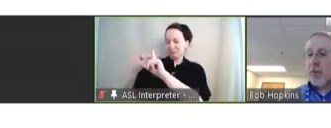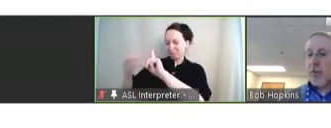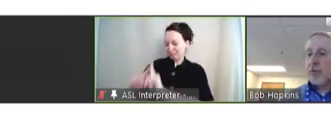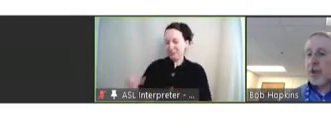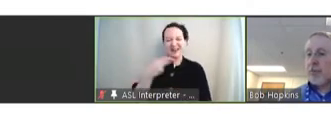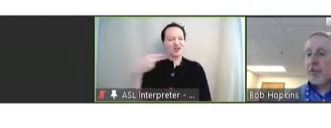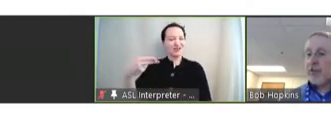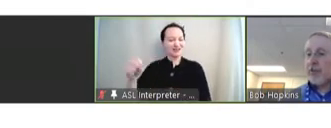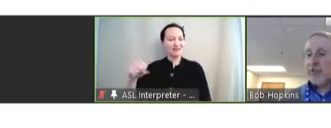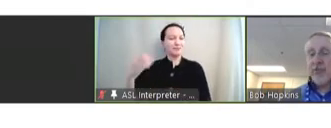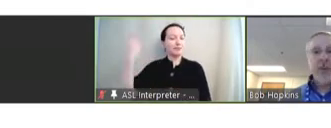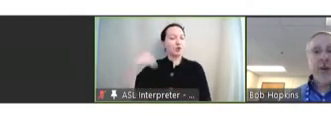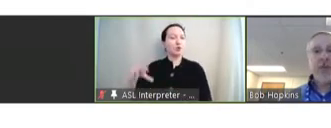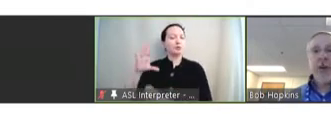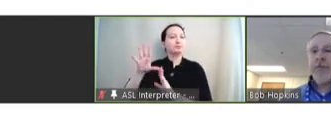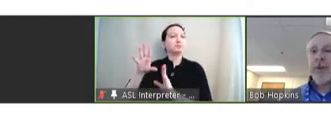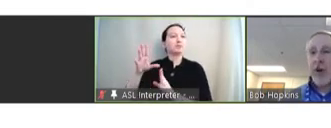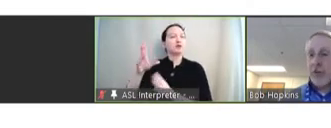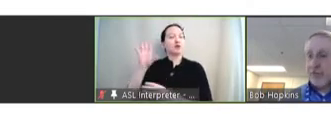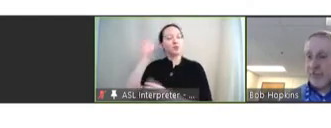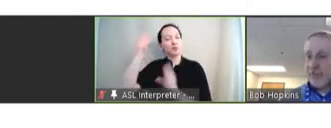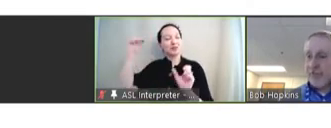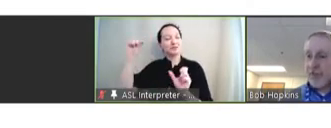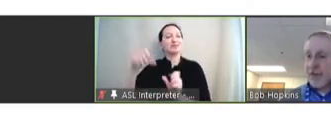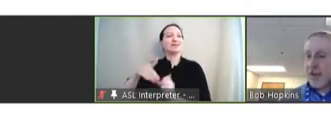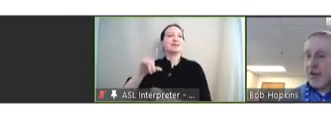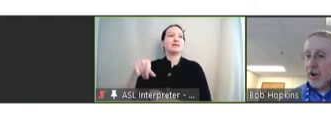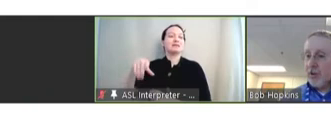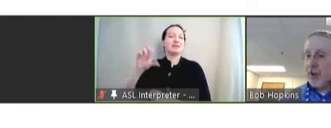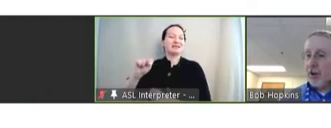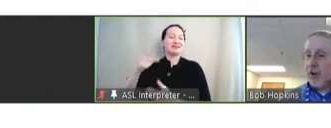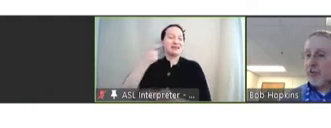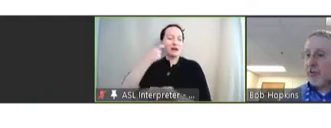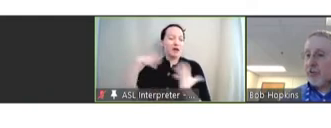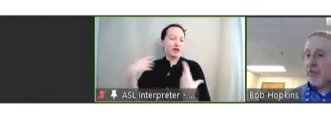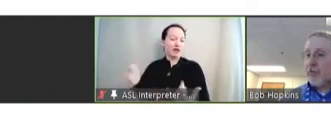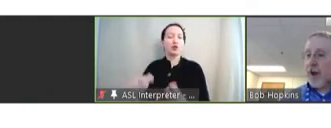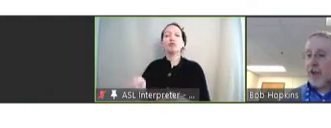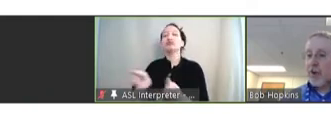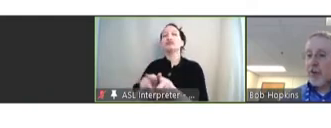principal deputy assistant secretary of health. Dr. Mullen also served for five years as